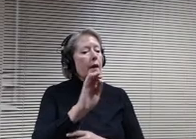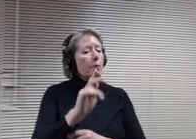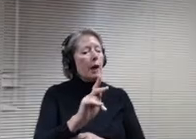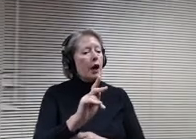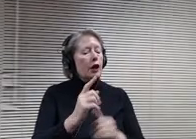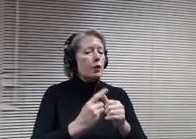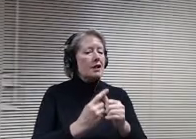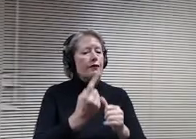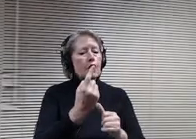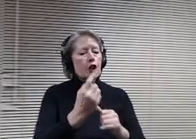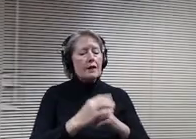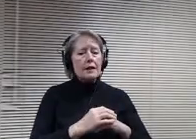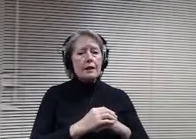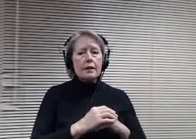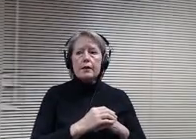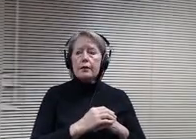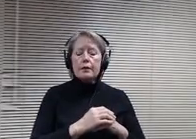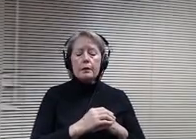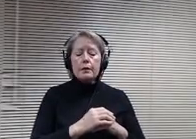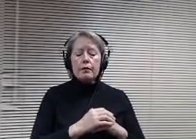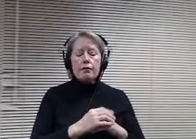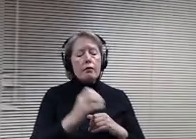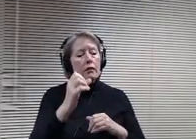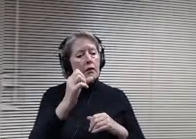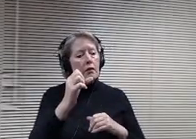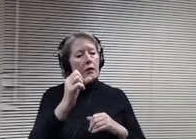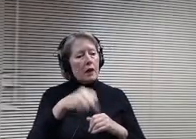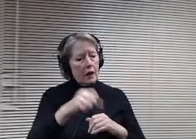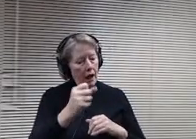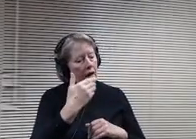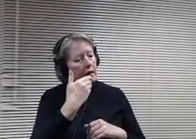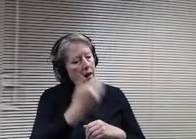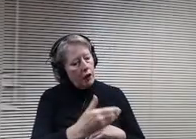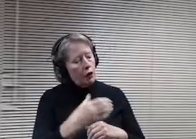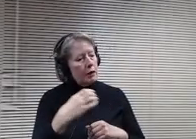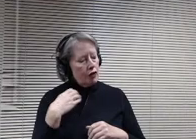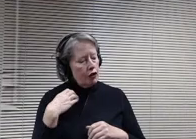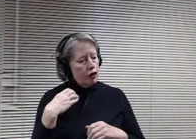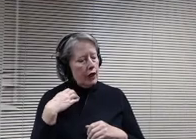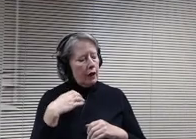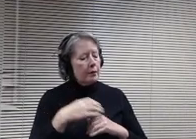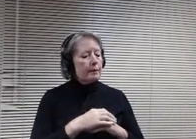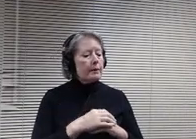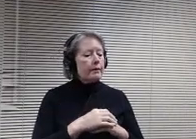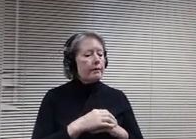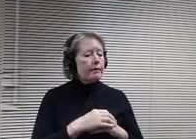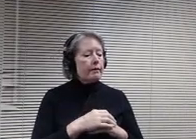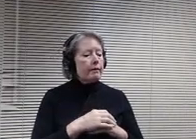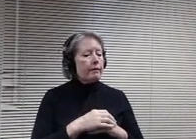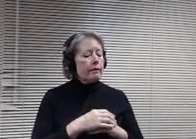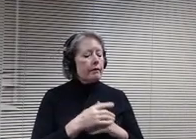Yeah, thank you Sir. We had asked that the administrators looked us over in